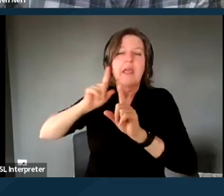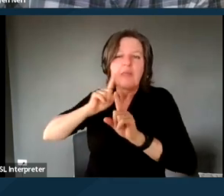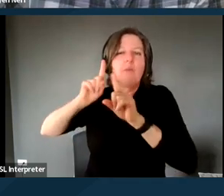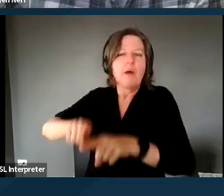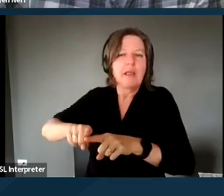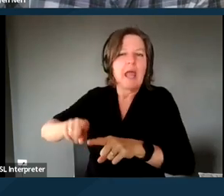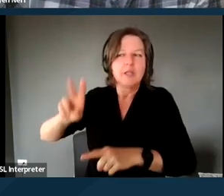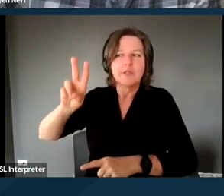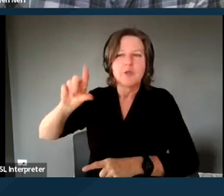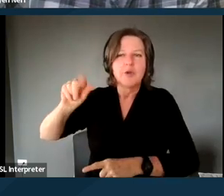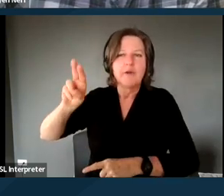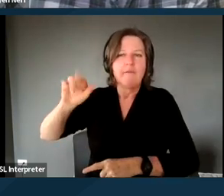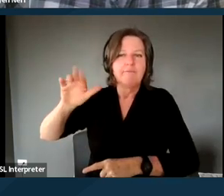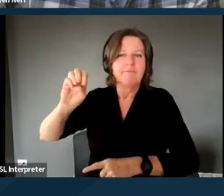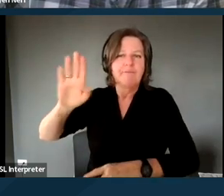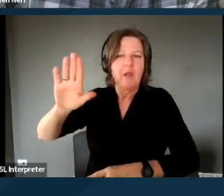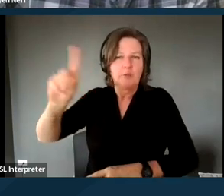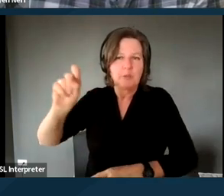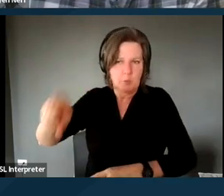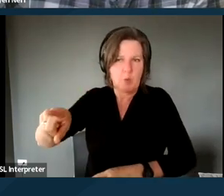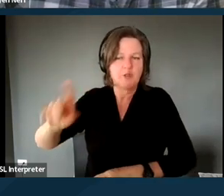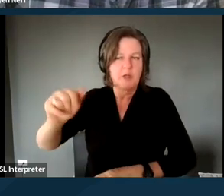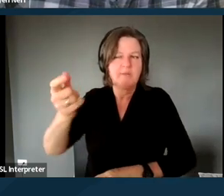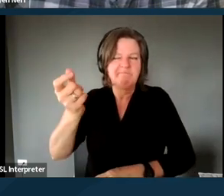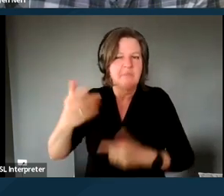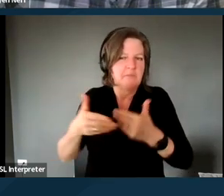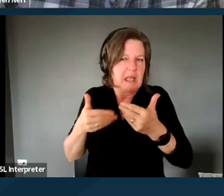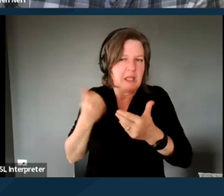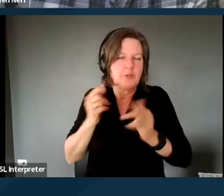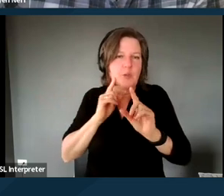and then we can, just 'cause that's a little bit easier of a response and then we can get to,